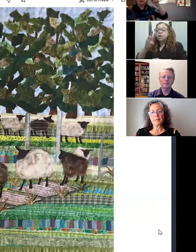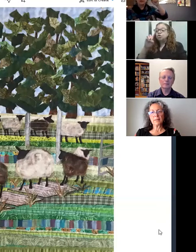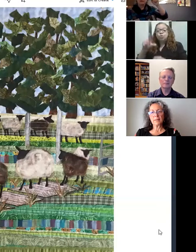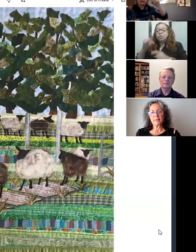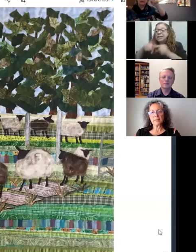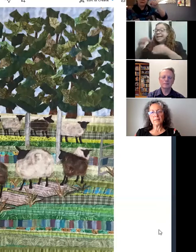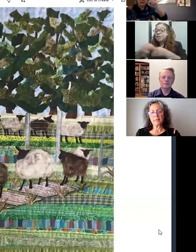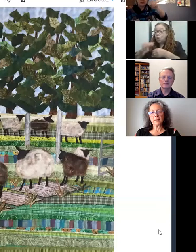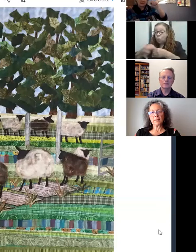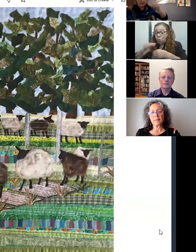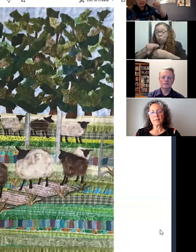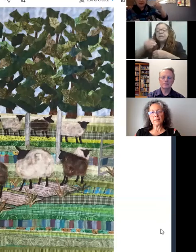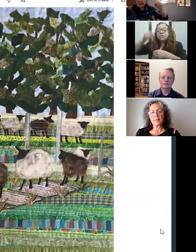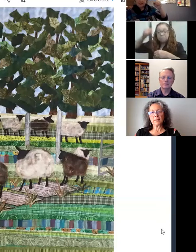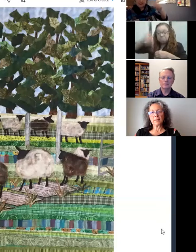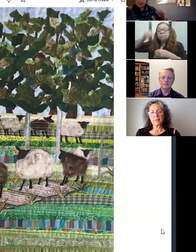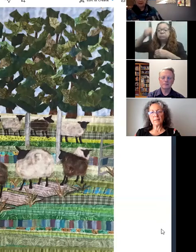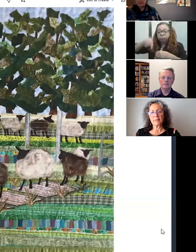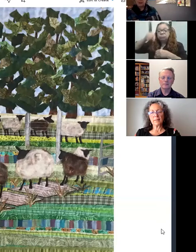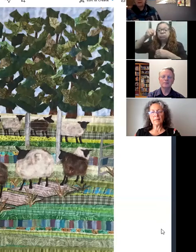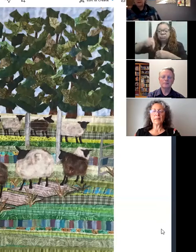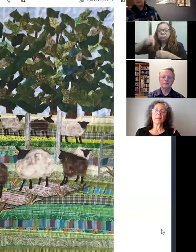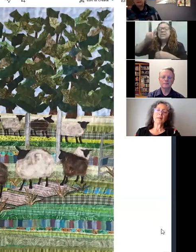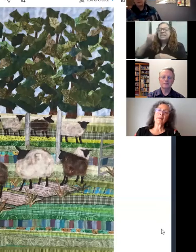it's technically tacked in there by all these needles.